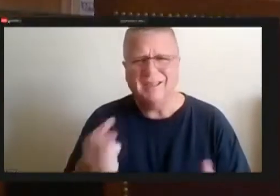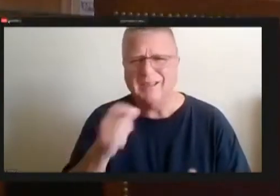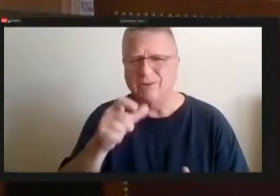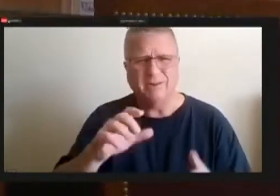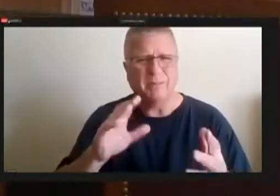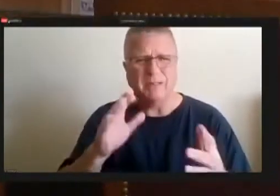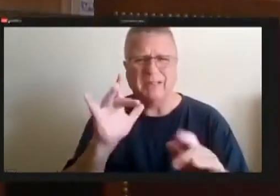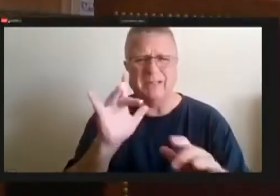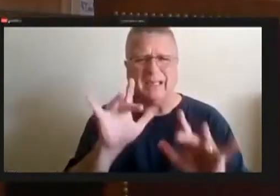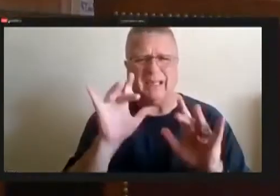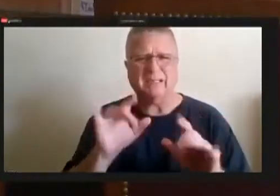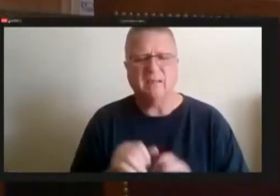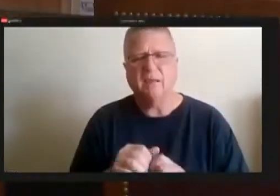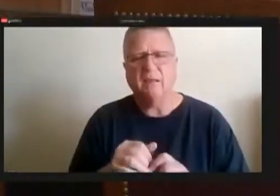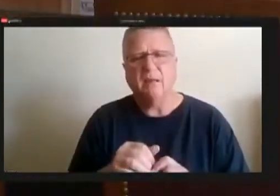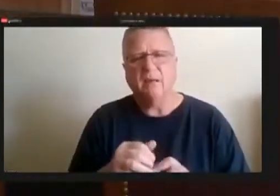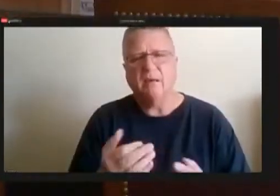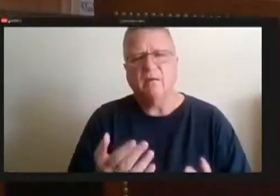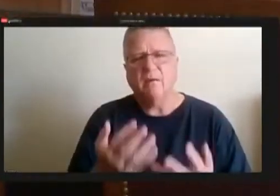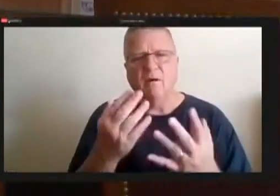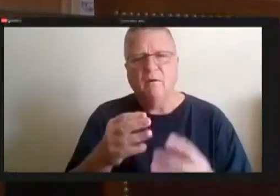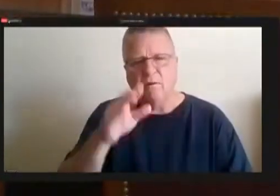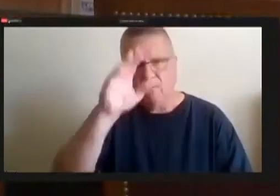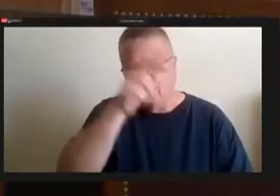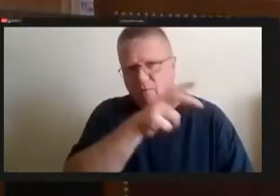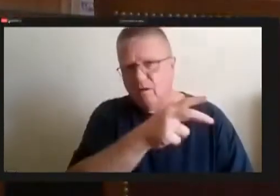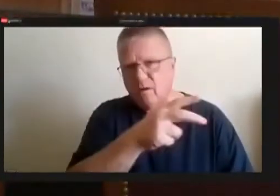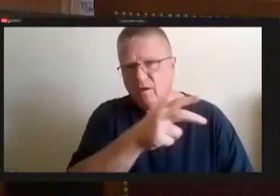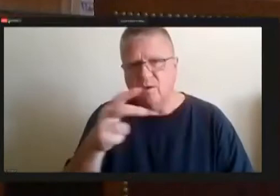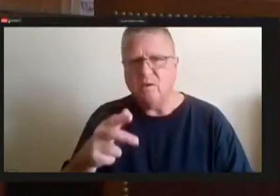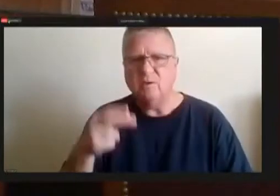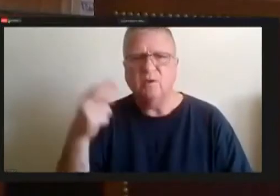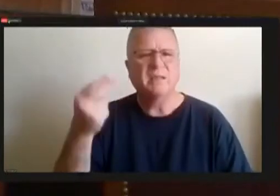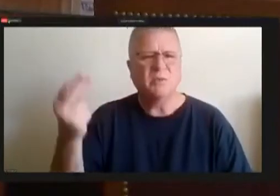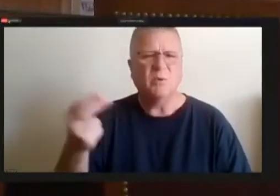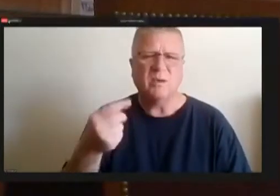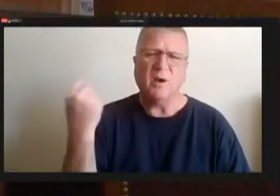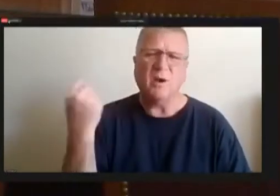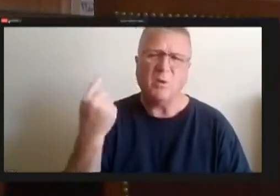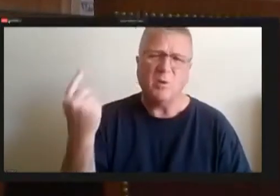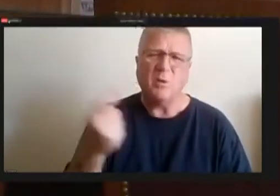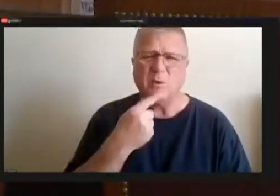trucks are always historically red. But I agree with Councilman kale Smith as far as consistency.